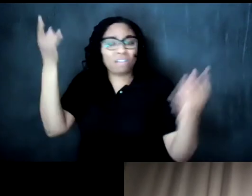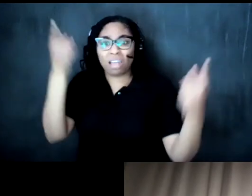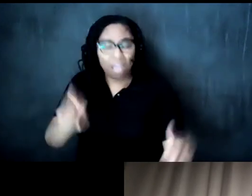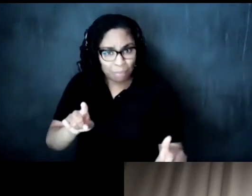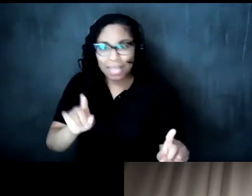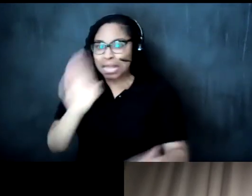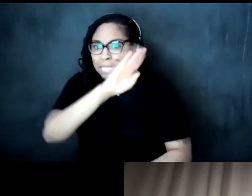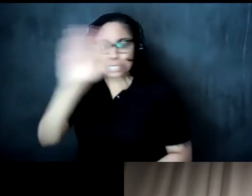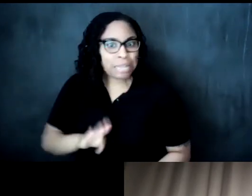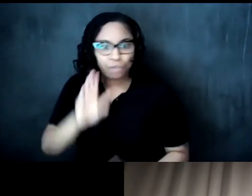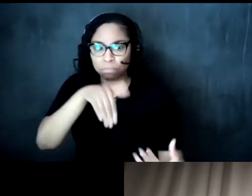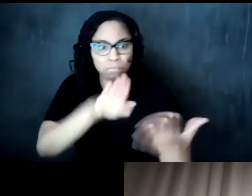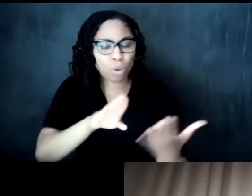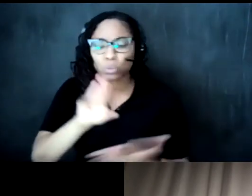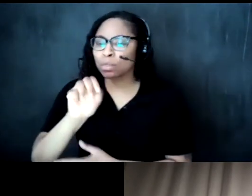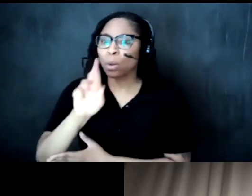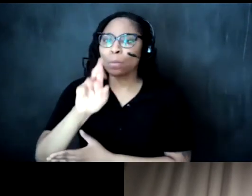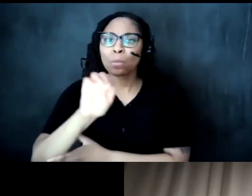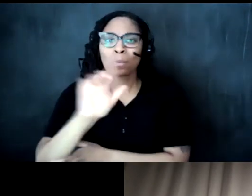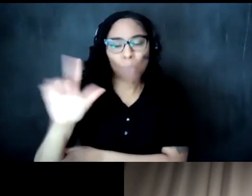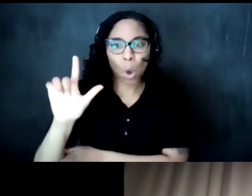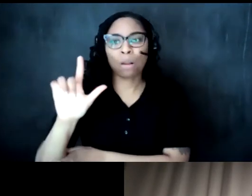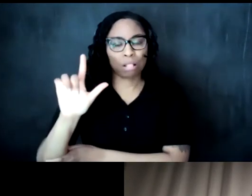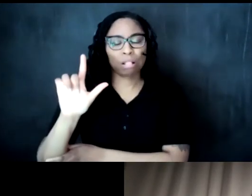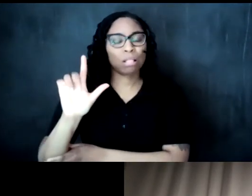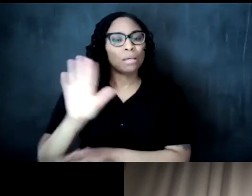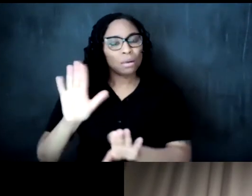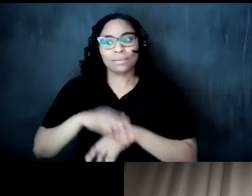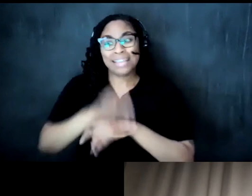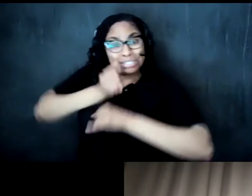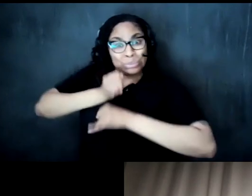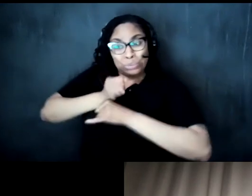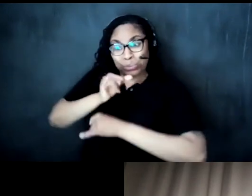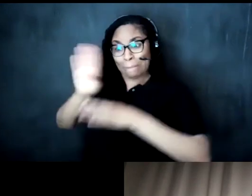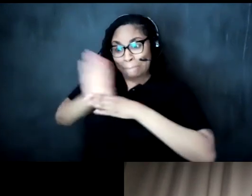not how that works right institutions are recognizing that they have to right